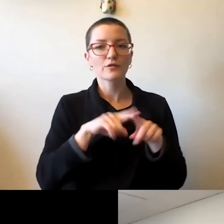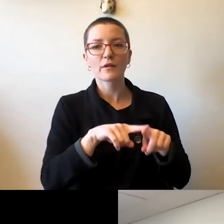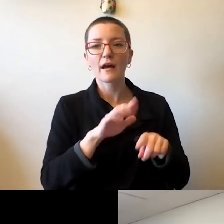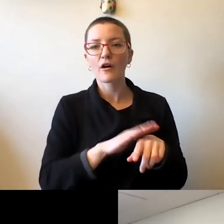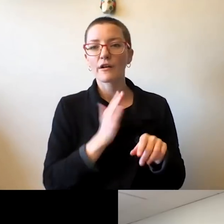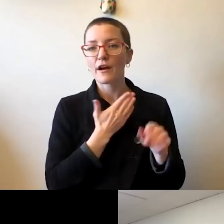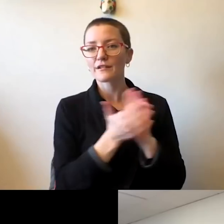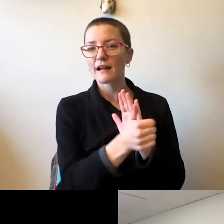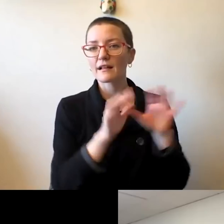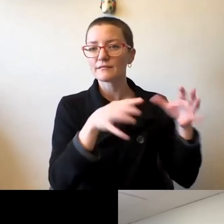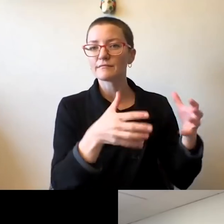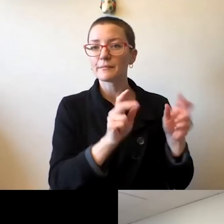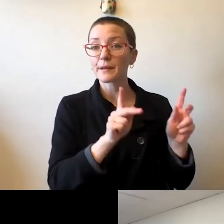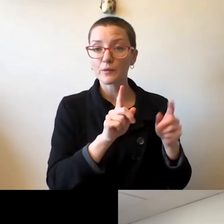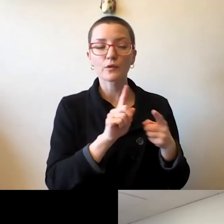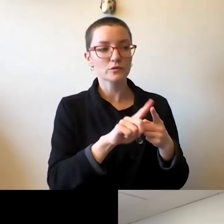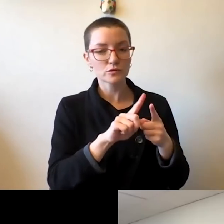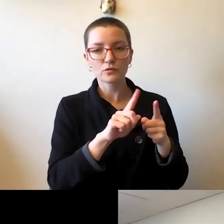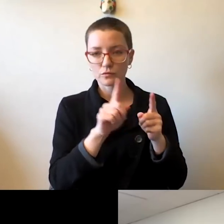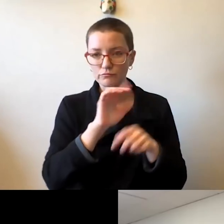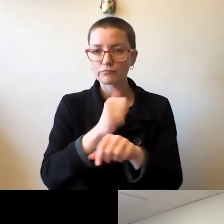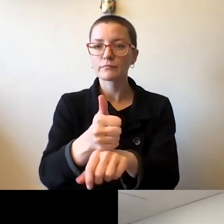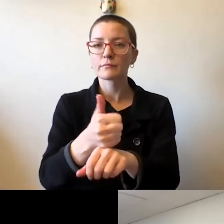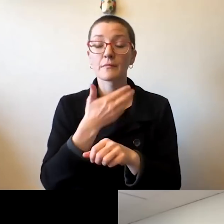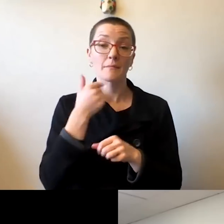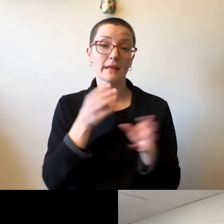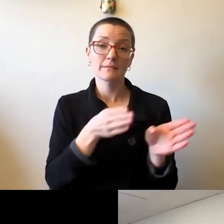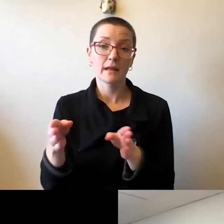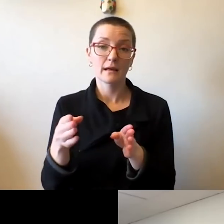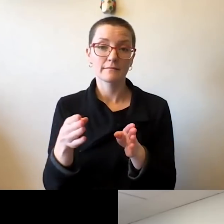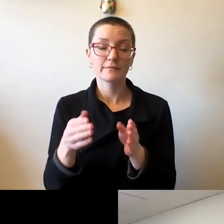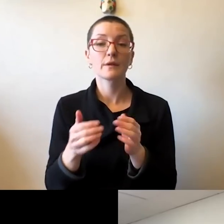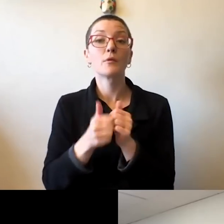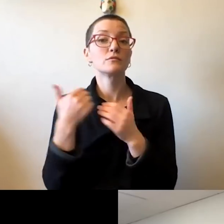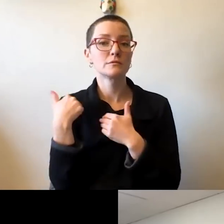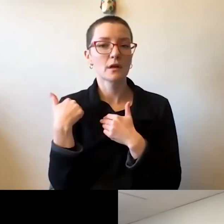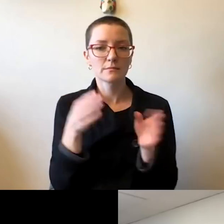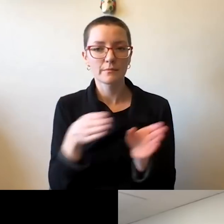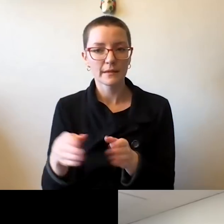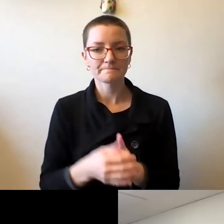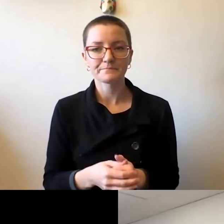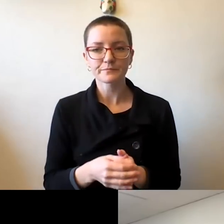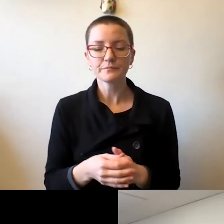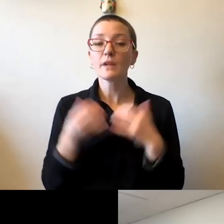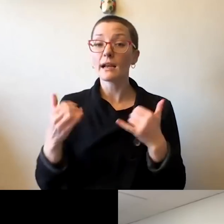to put forward the best plan and most responsible plan. I would like to move to the next question, which is a question